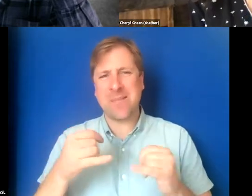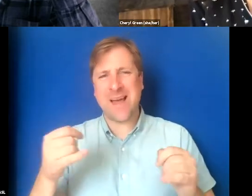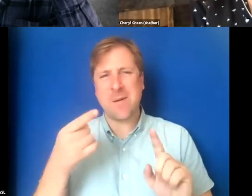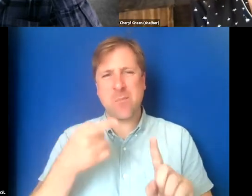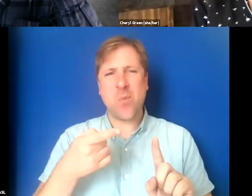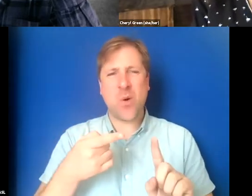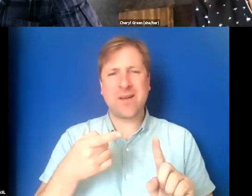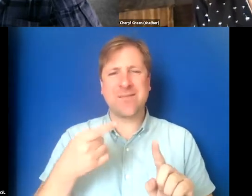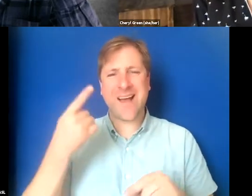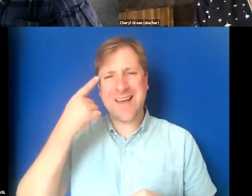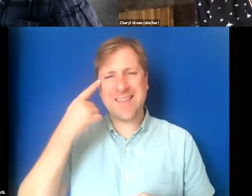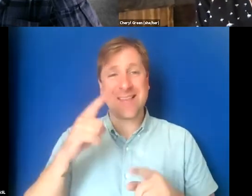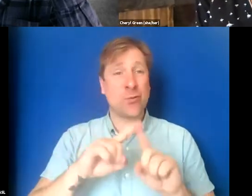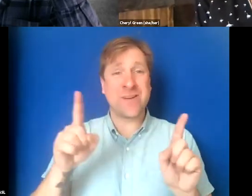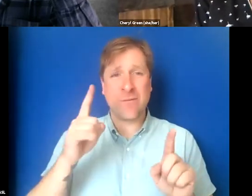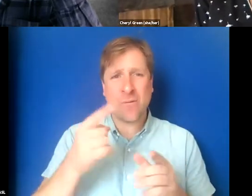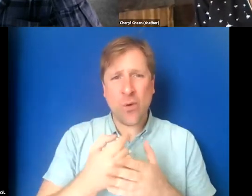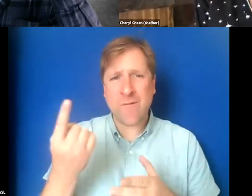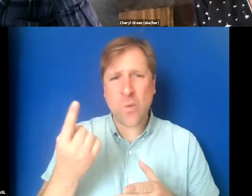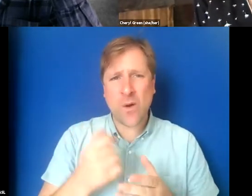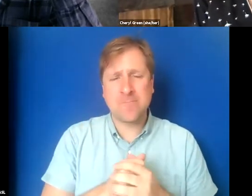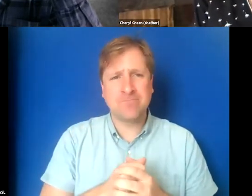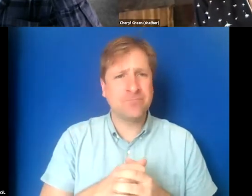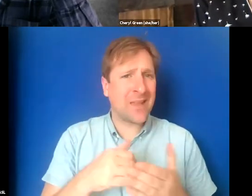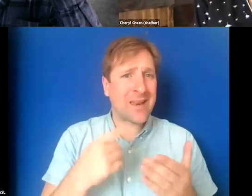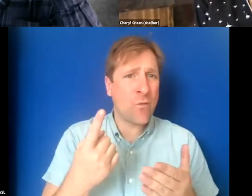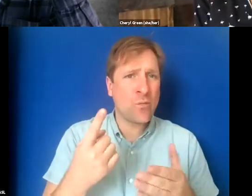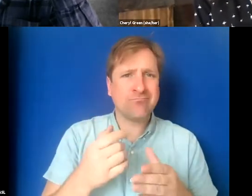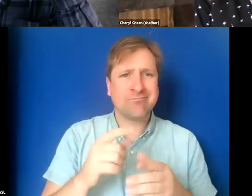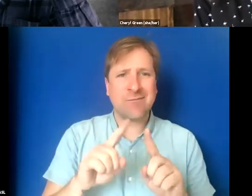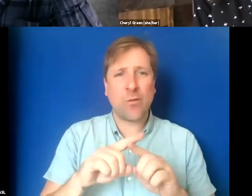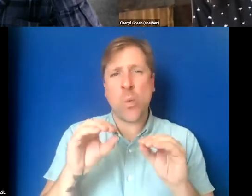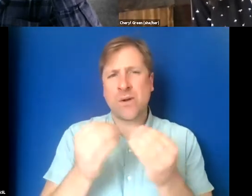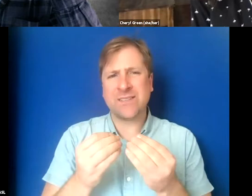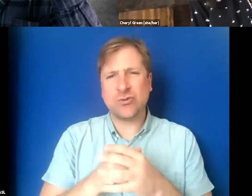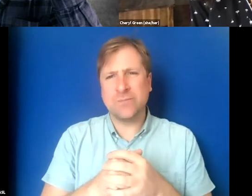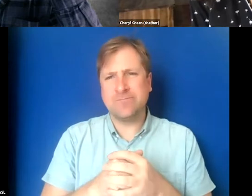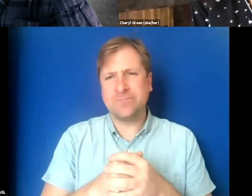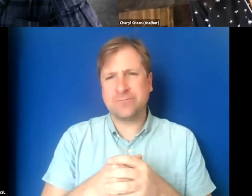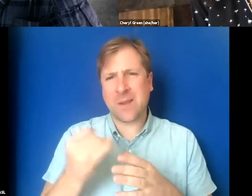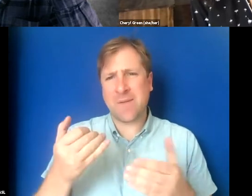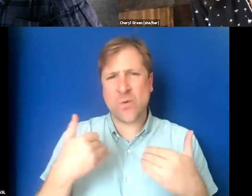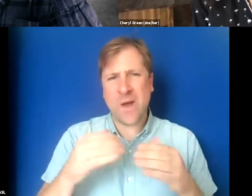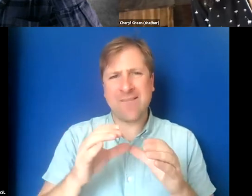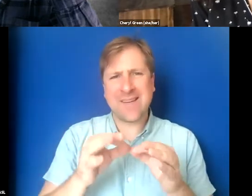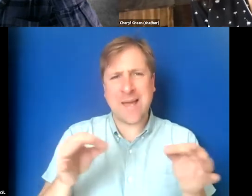I do think they're different for every person and every organization. But if you have captions in the budget